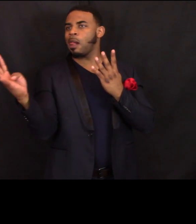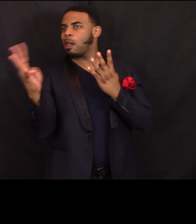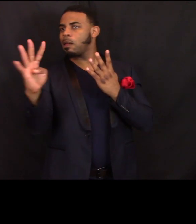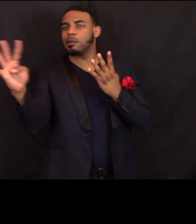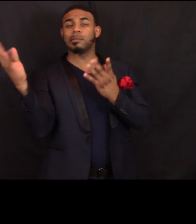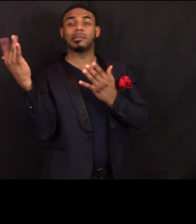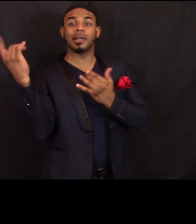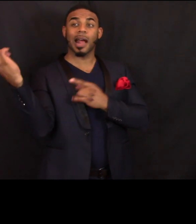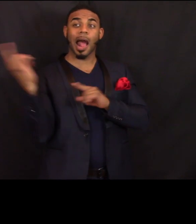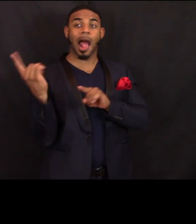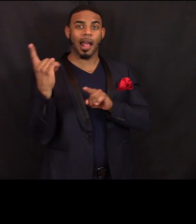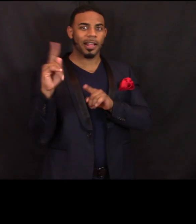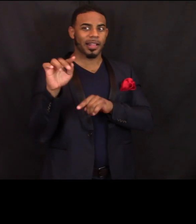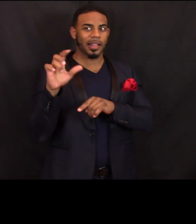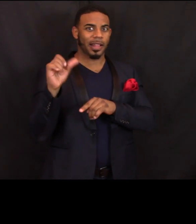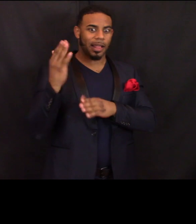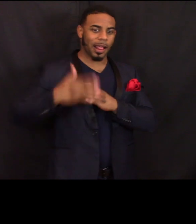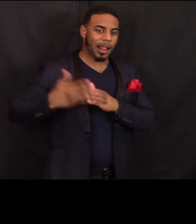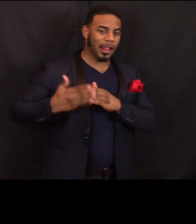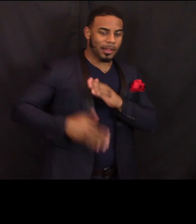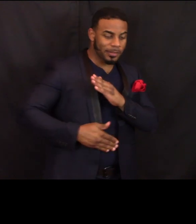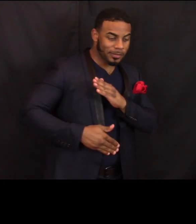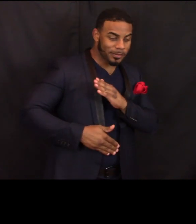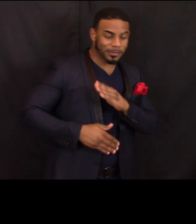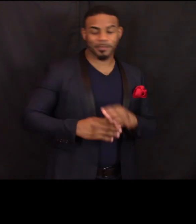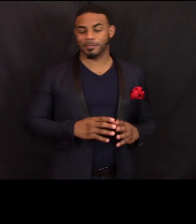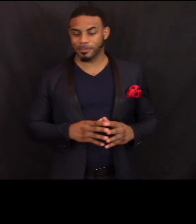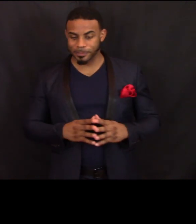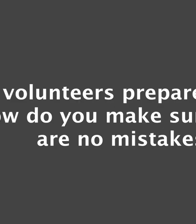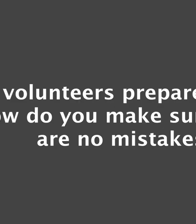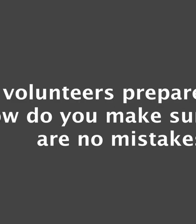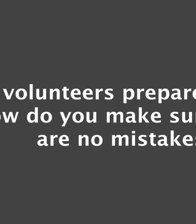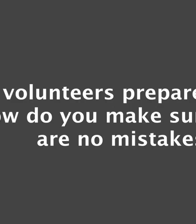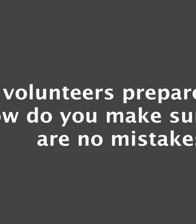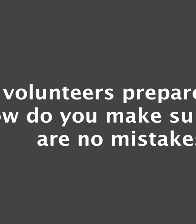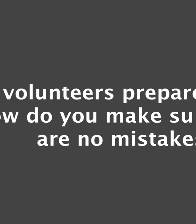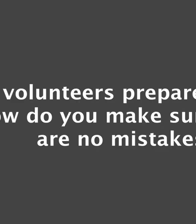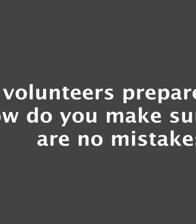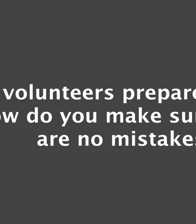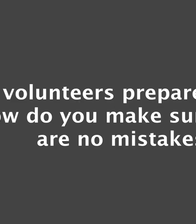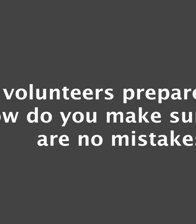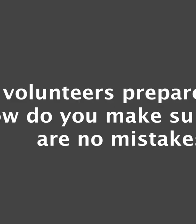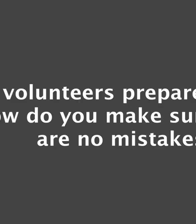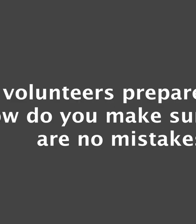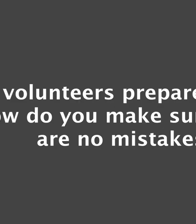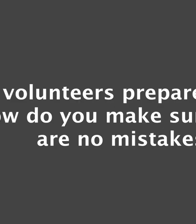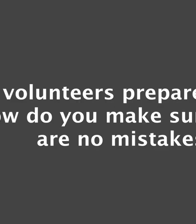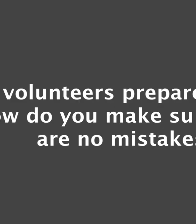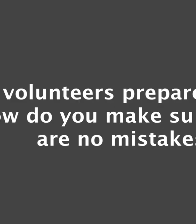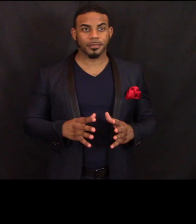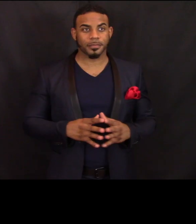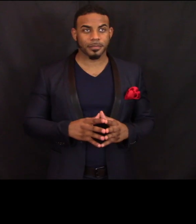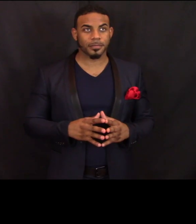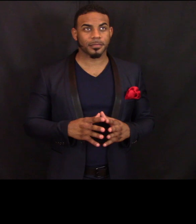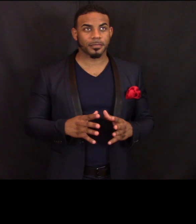waiting to come in to get their taxes done.